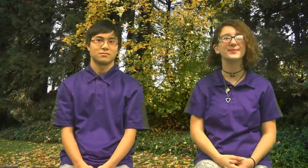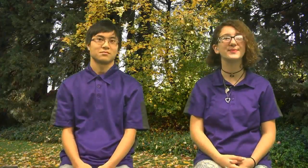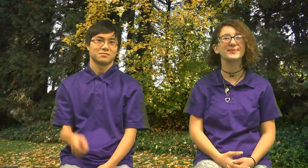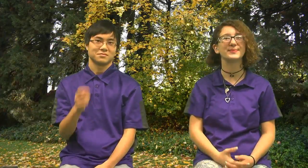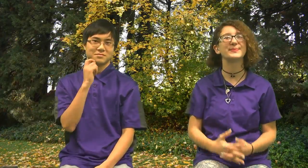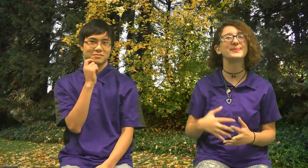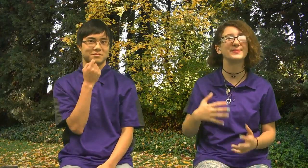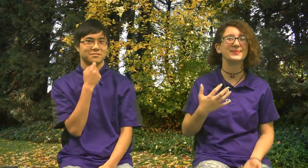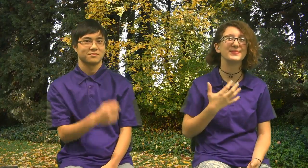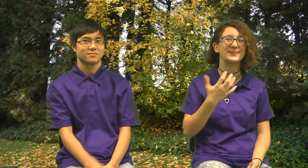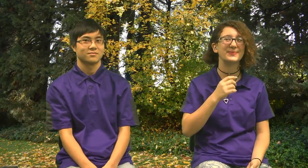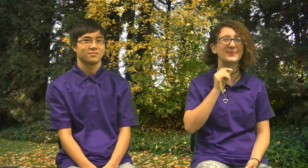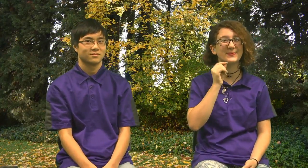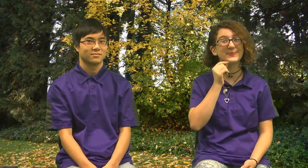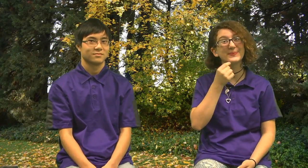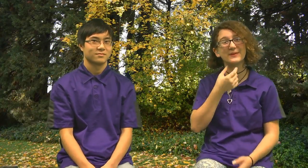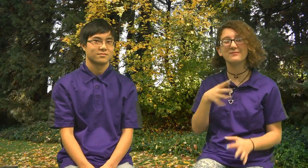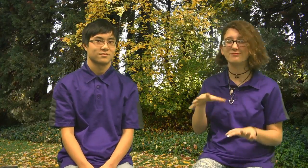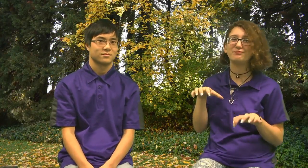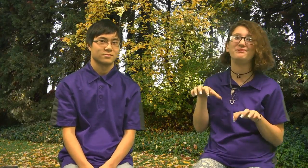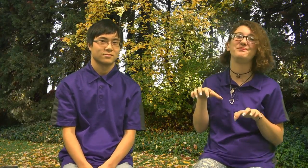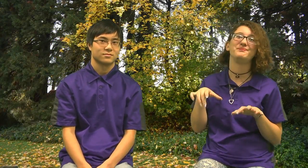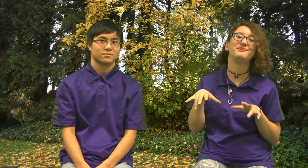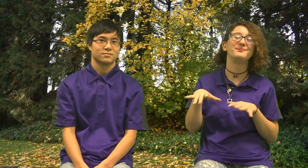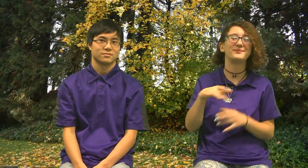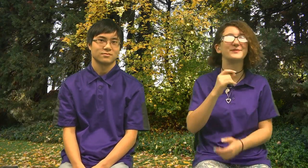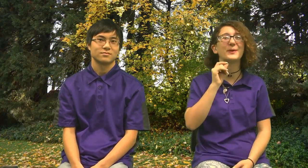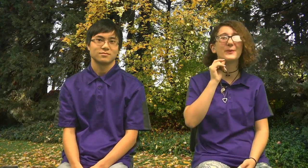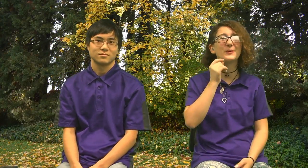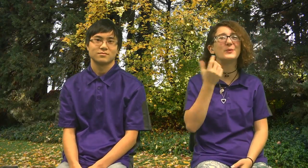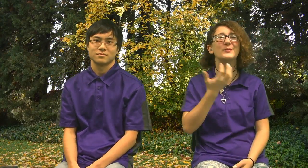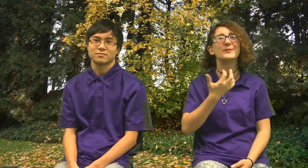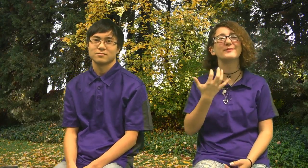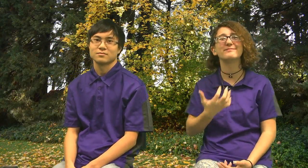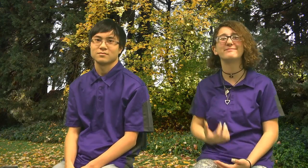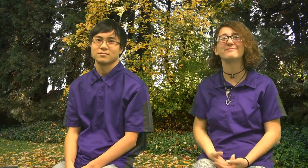Wow! That's so cool! Y'all did a good job staying frozen.